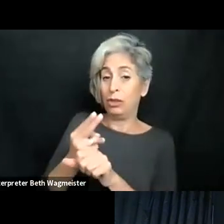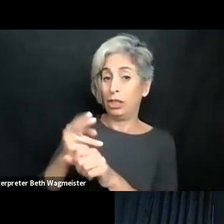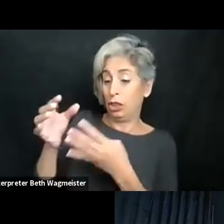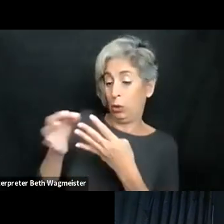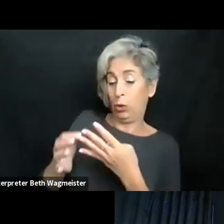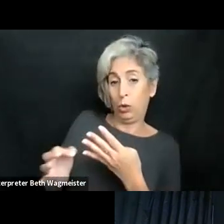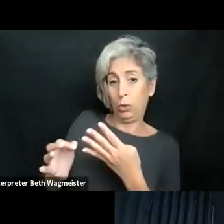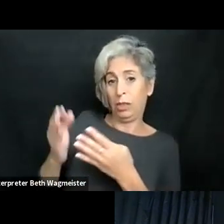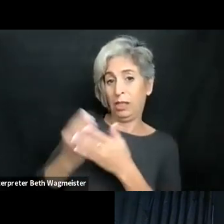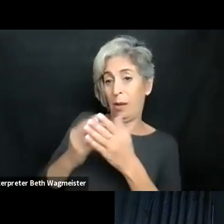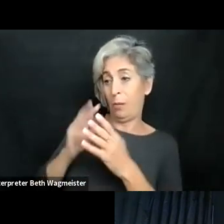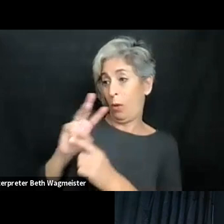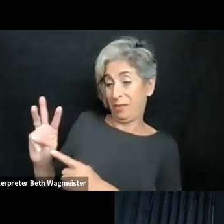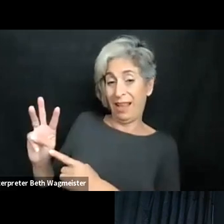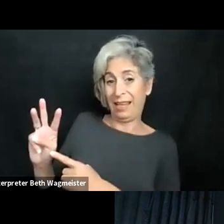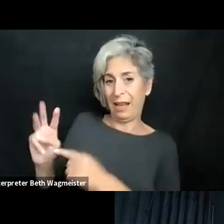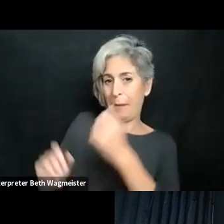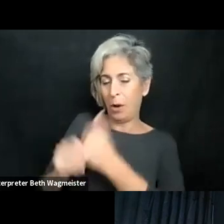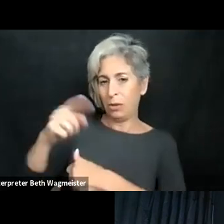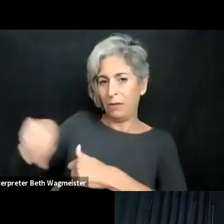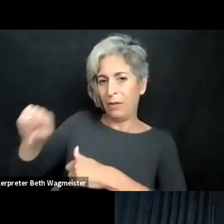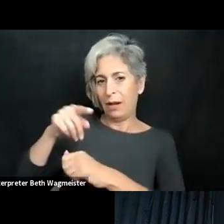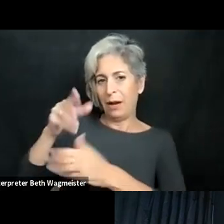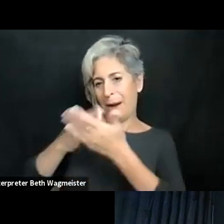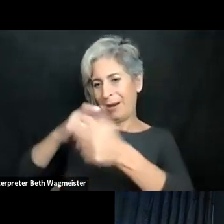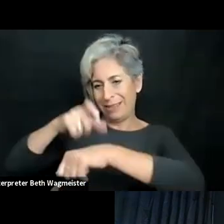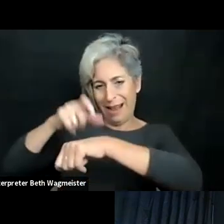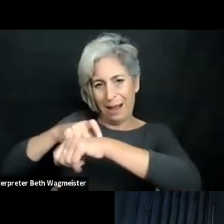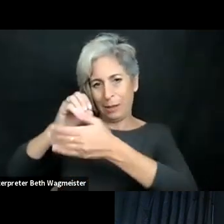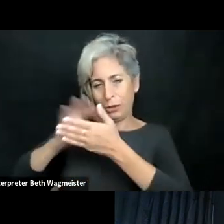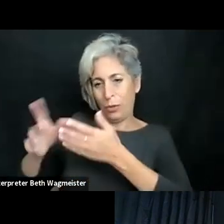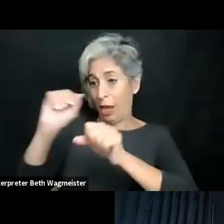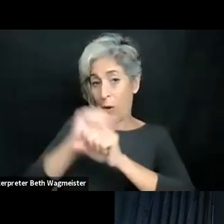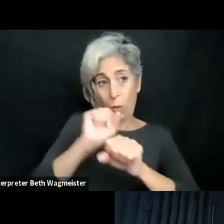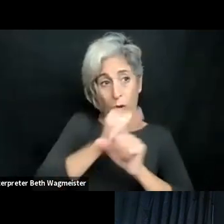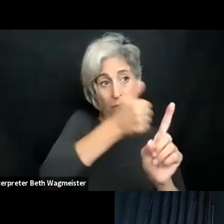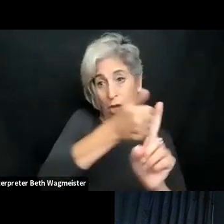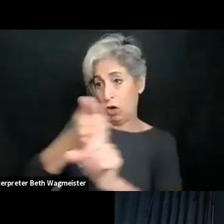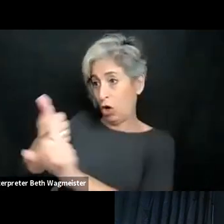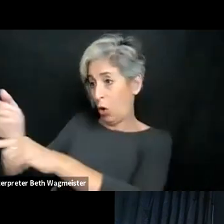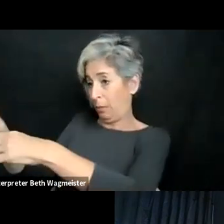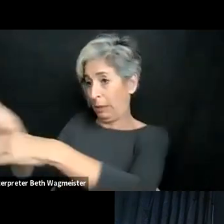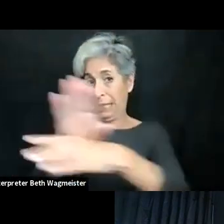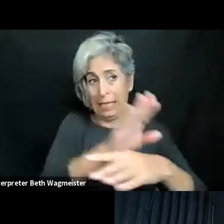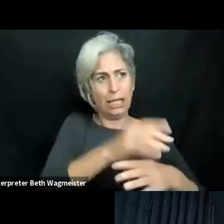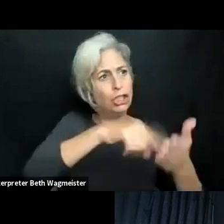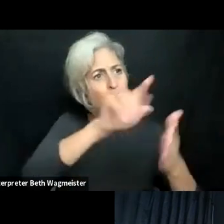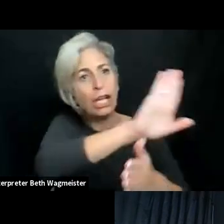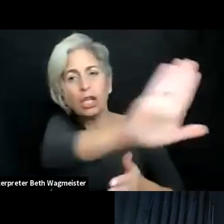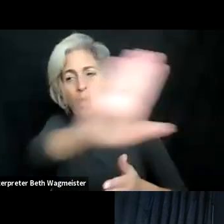assignment to check the accessibility of maybe the university website, I would usually ask them to choose some website and because most of them